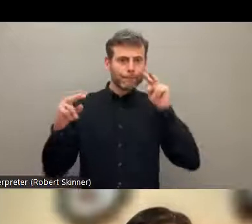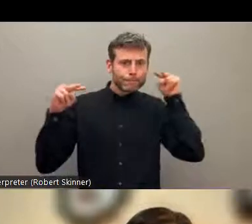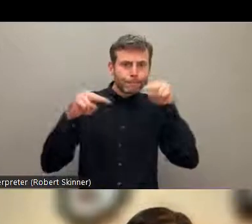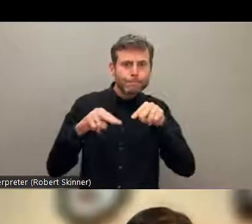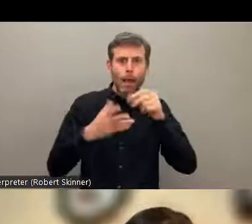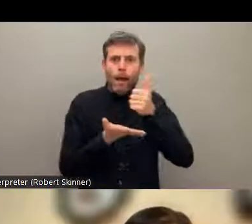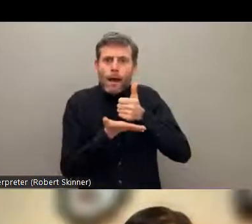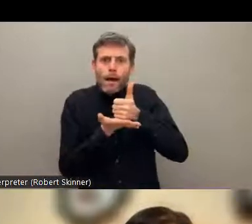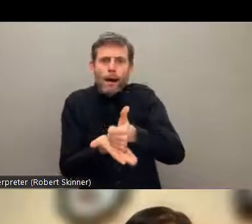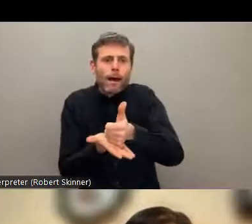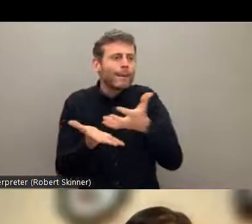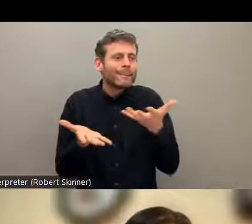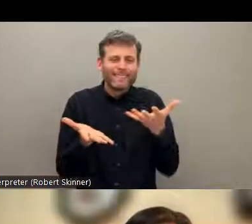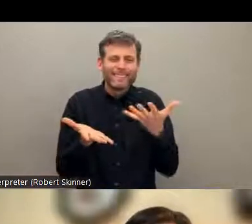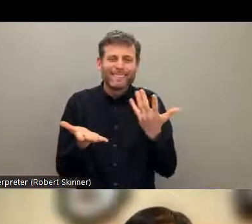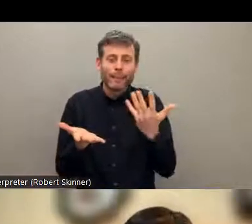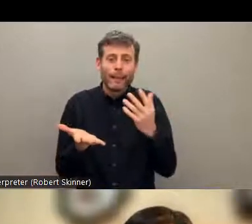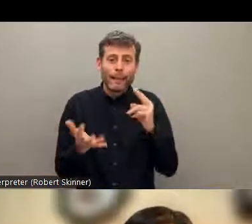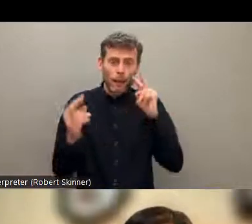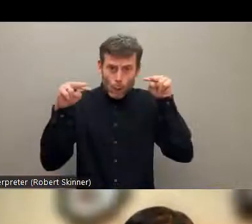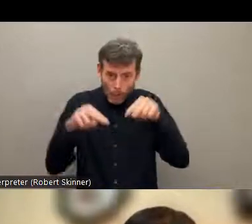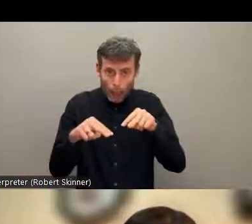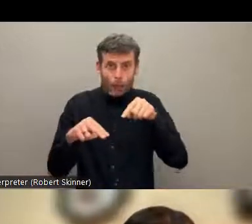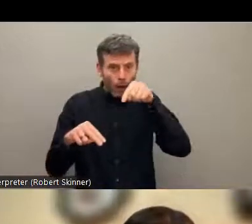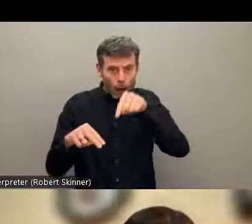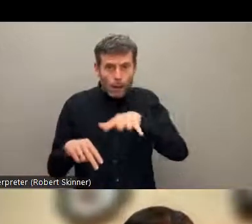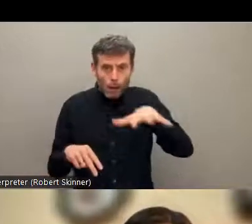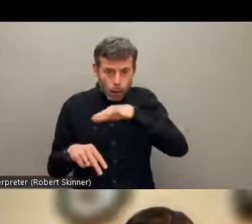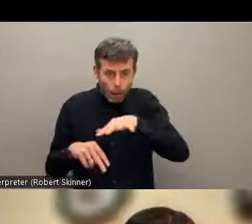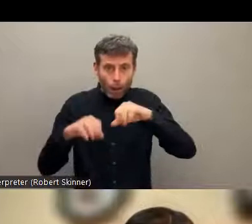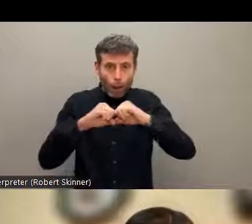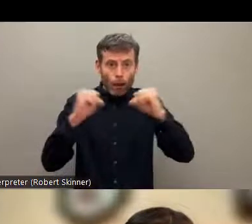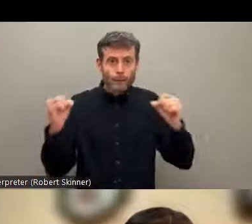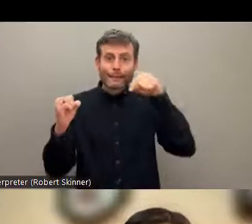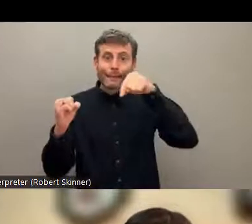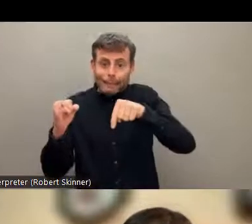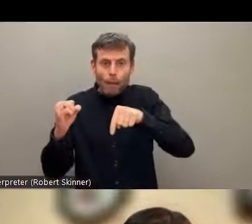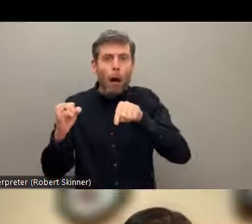of understanding within a person with disabilities about the nexus of